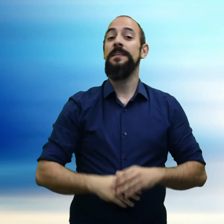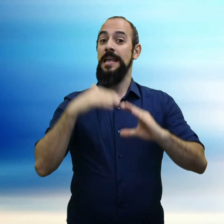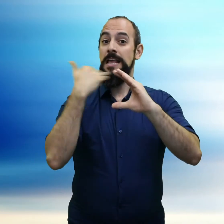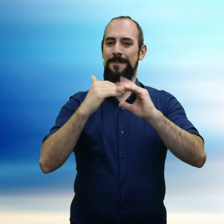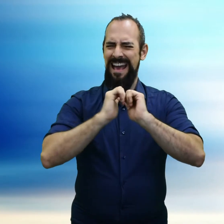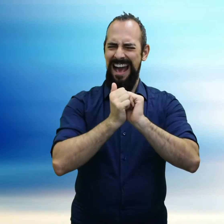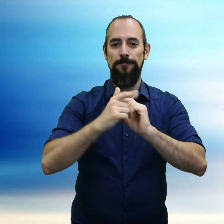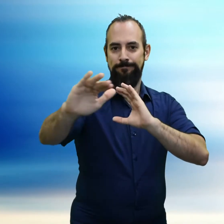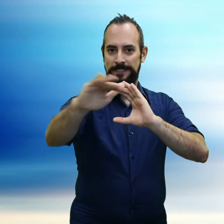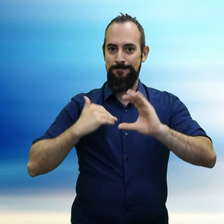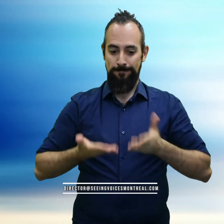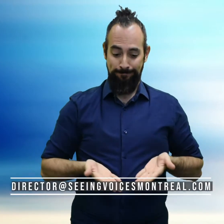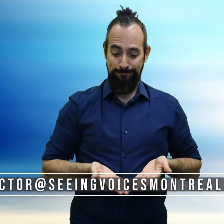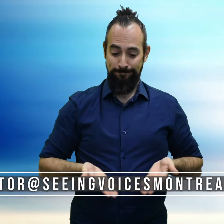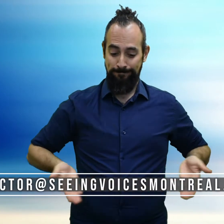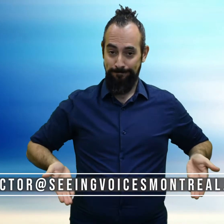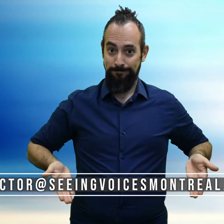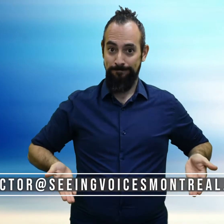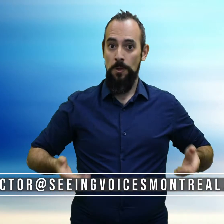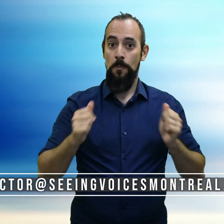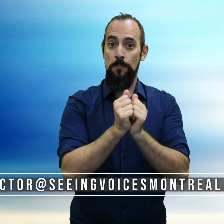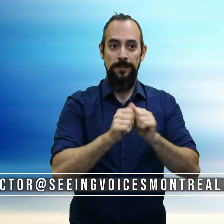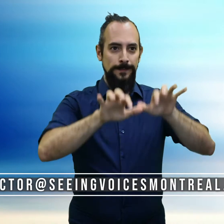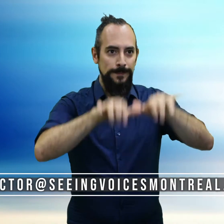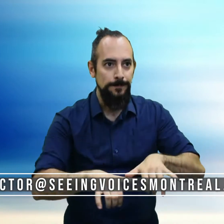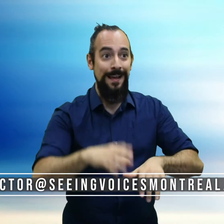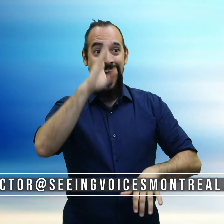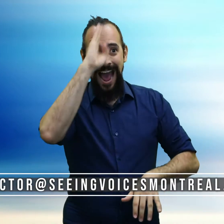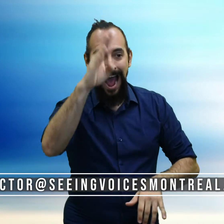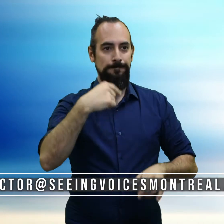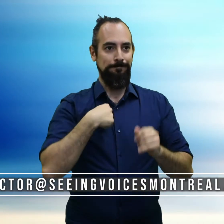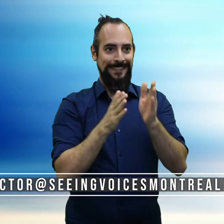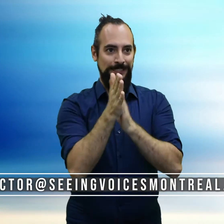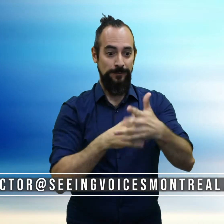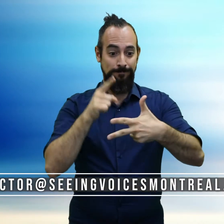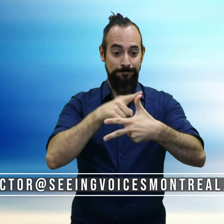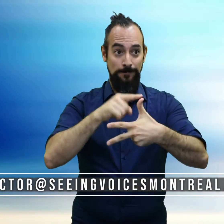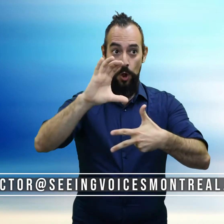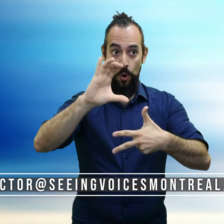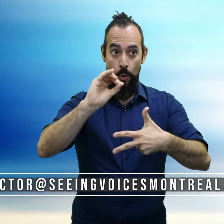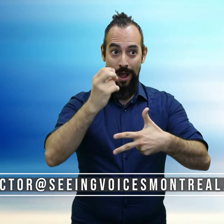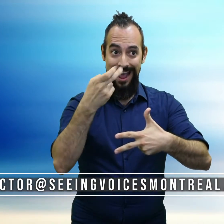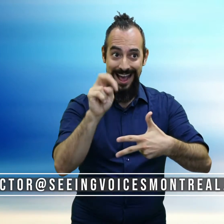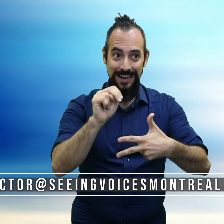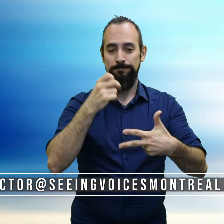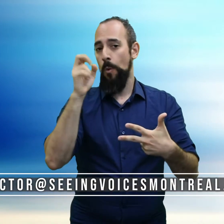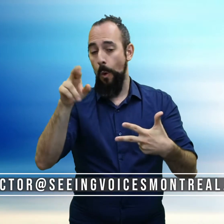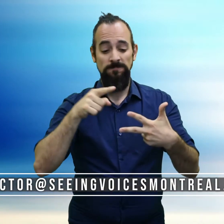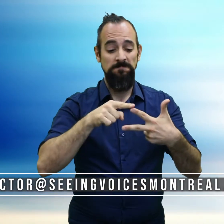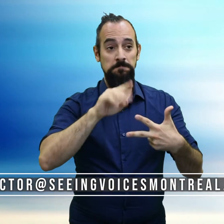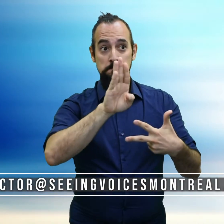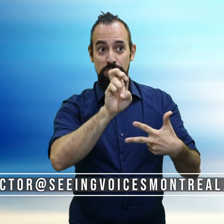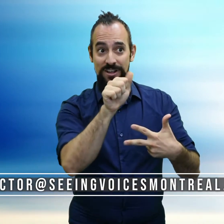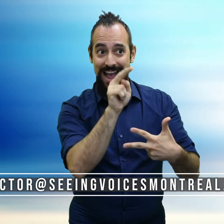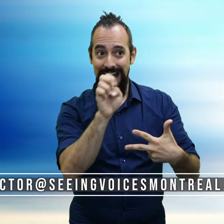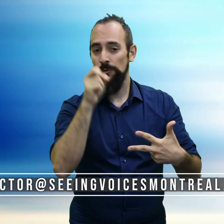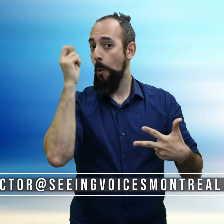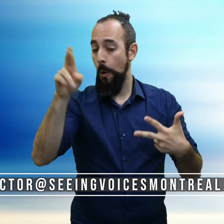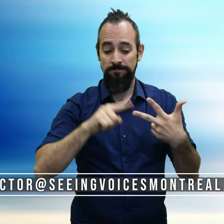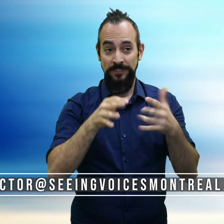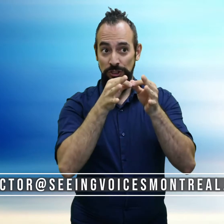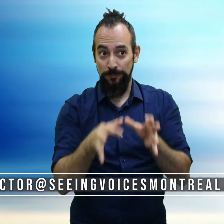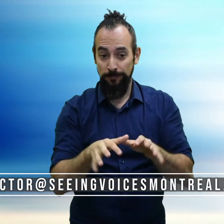Please email me at this address the following, "Hi, I am interested in the role of ___________." (Cohen, or Breanne, or the interpreter).